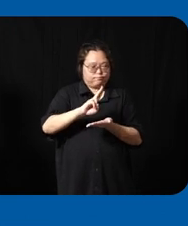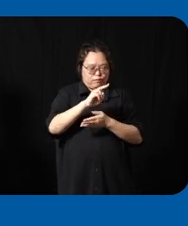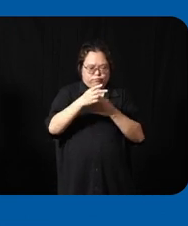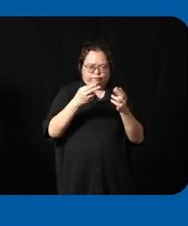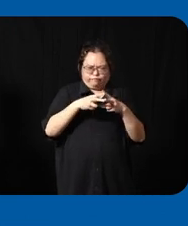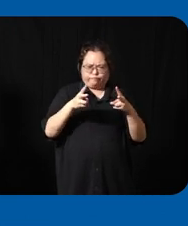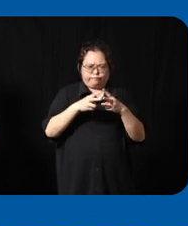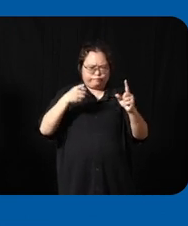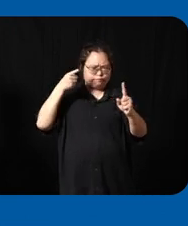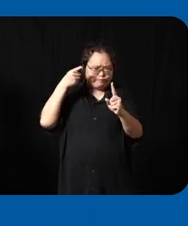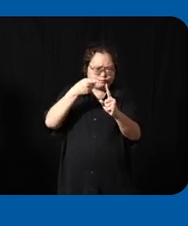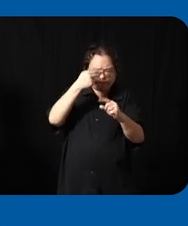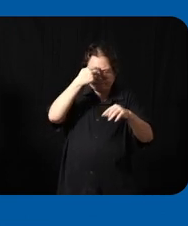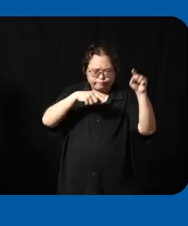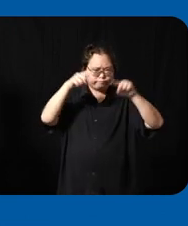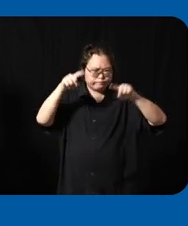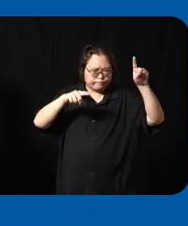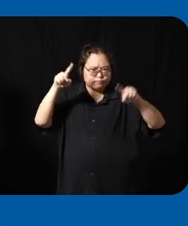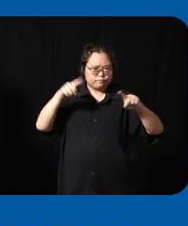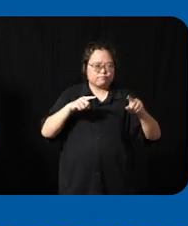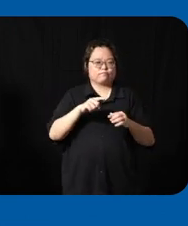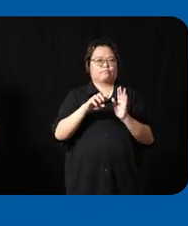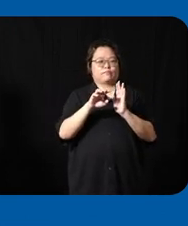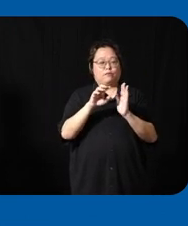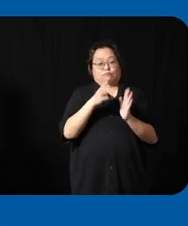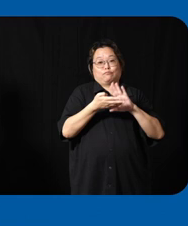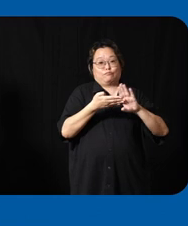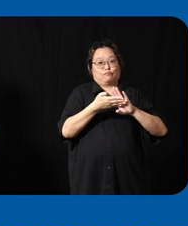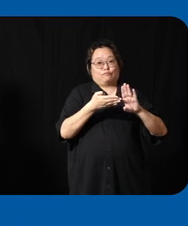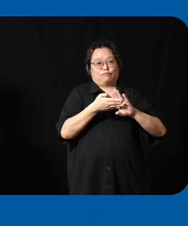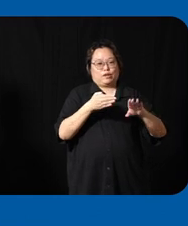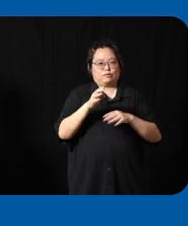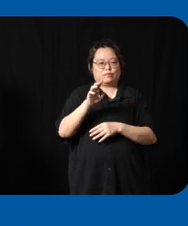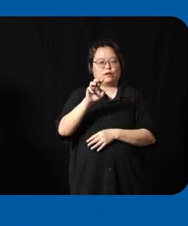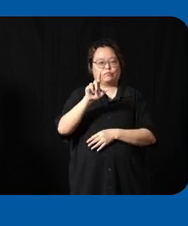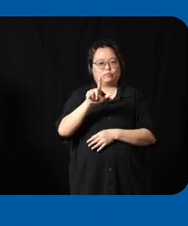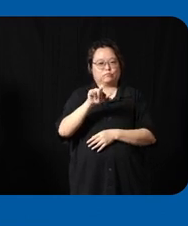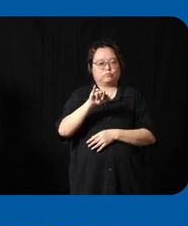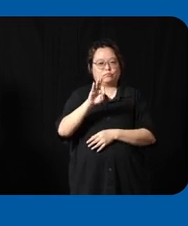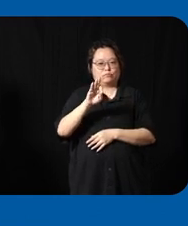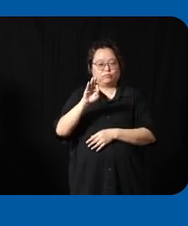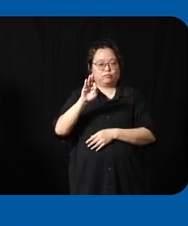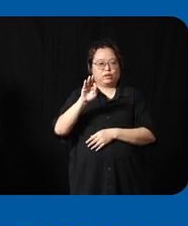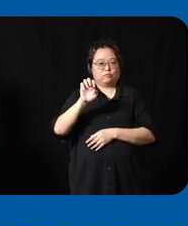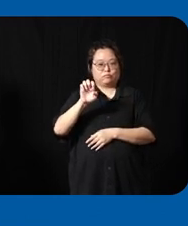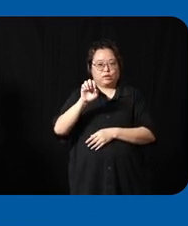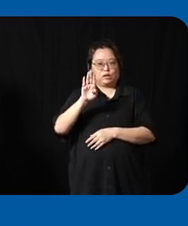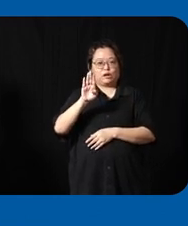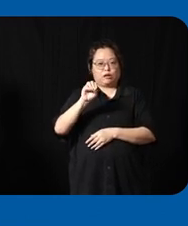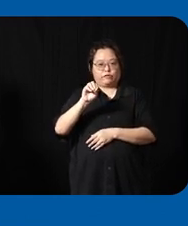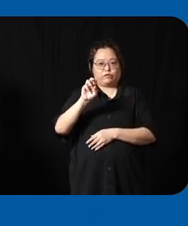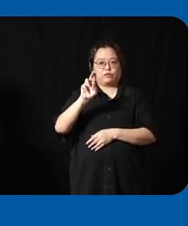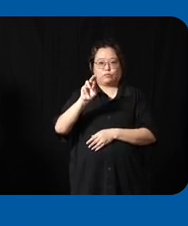some of our biggest brands uh like life boy like pepsodent sunlight uh the entire marketing team